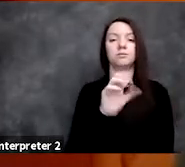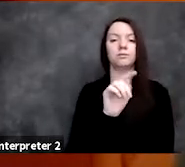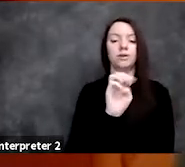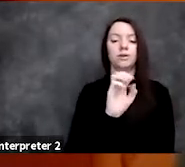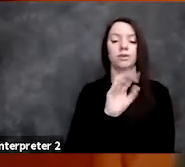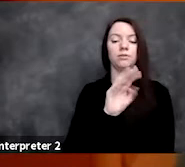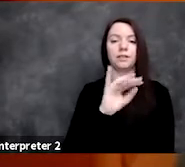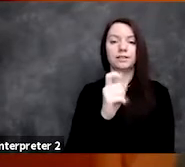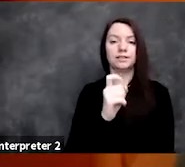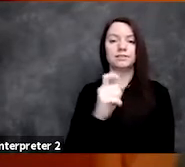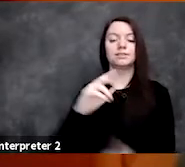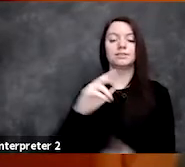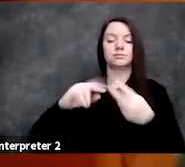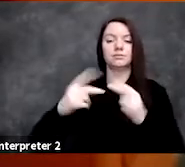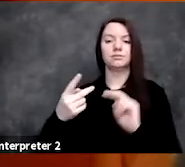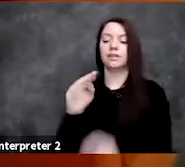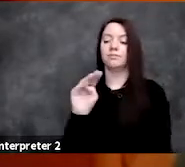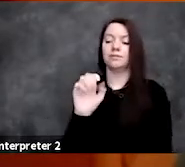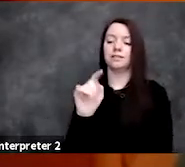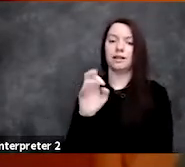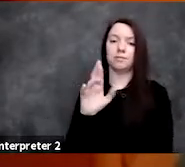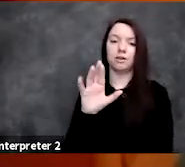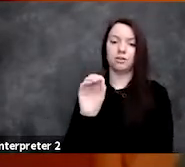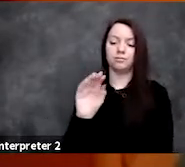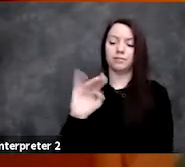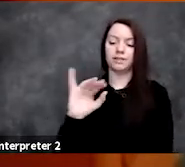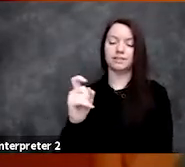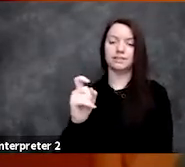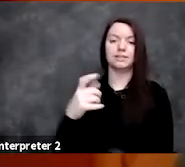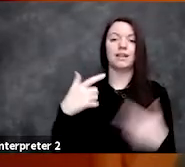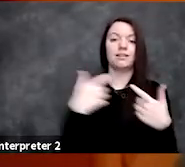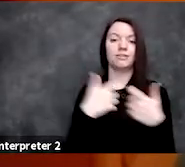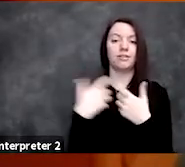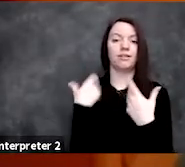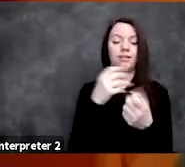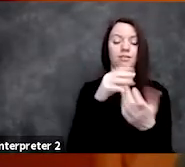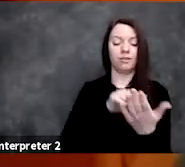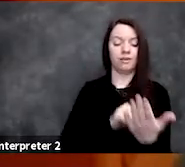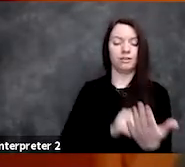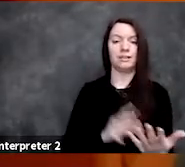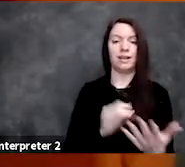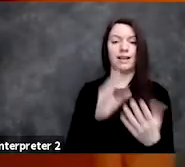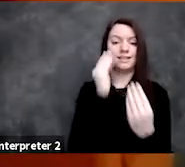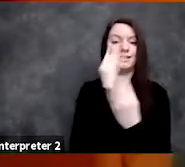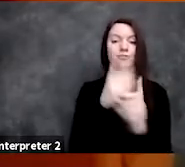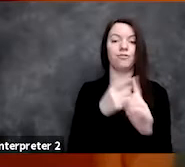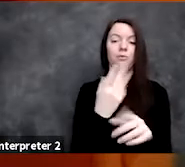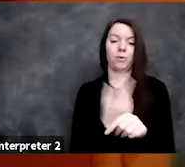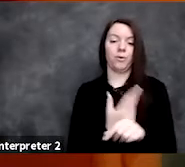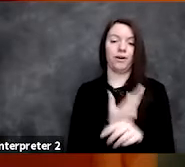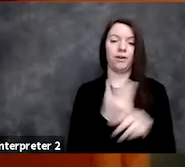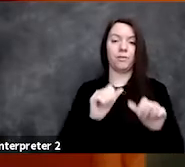metabolomics, electronic healthcare records, and data from wearable devices,